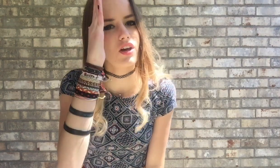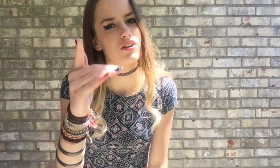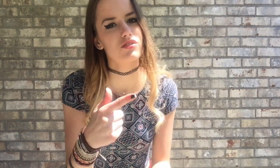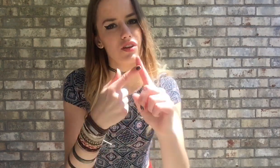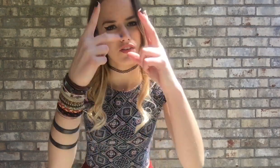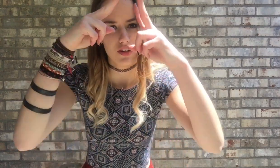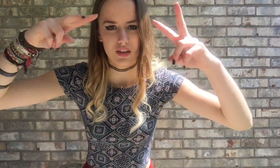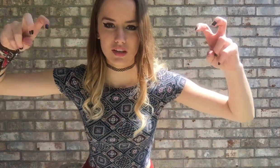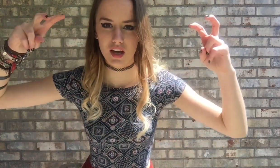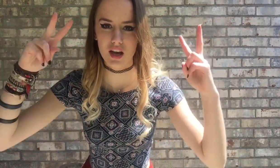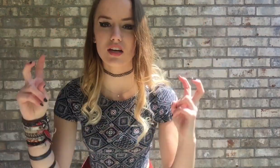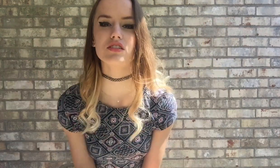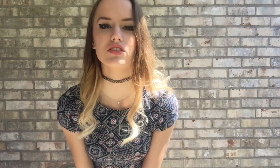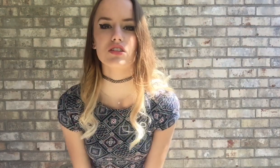Straight for the castle